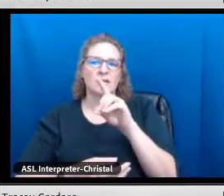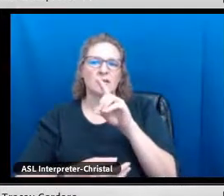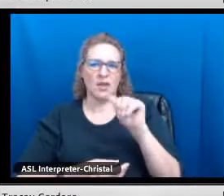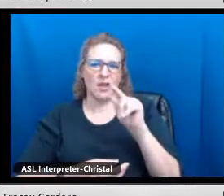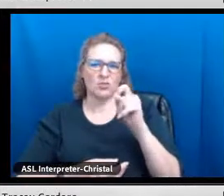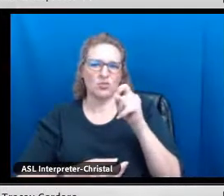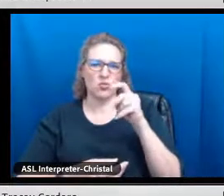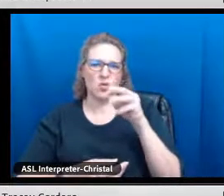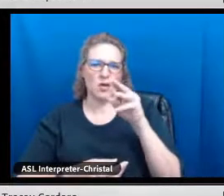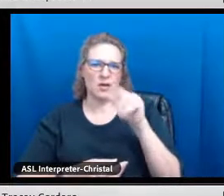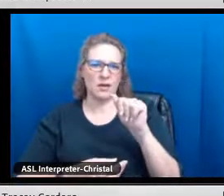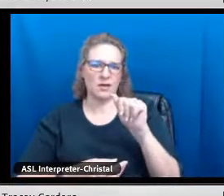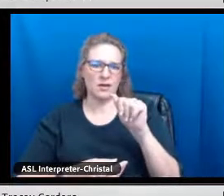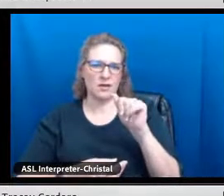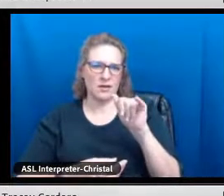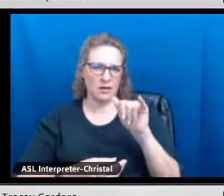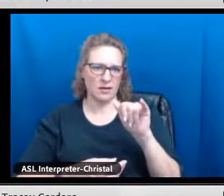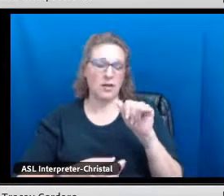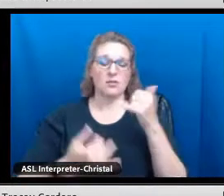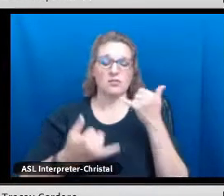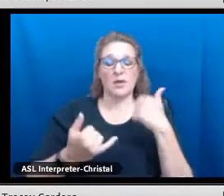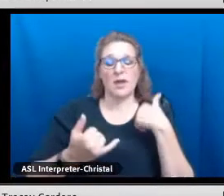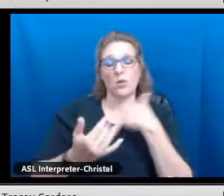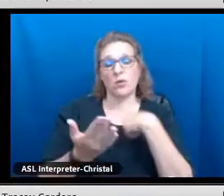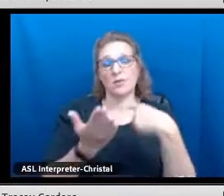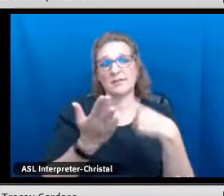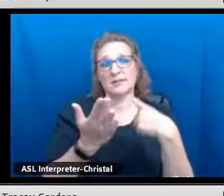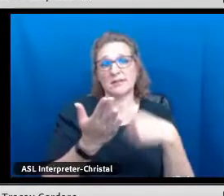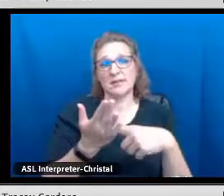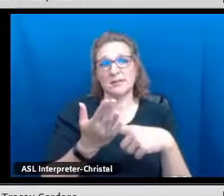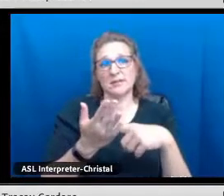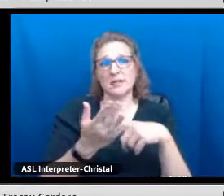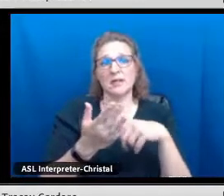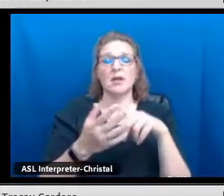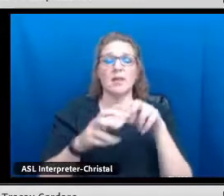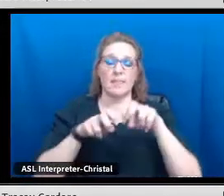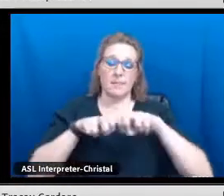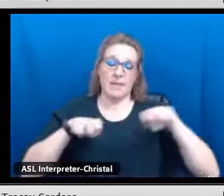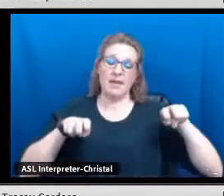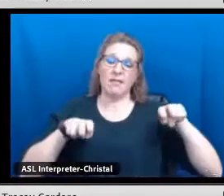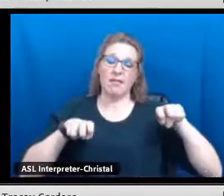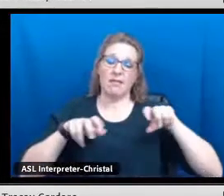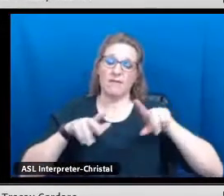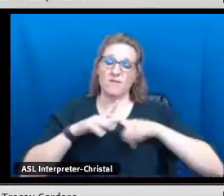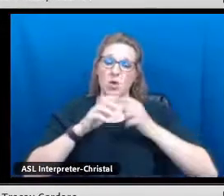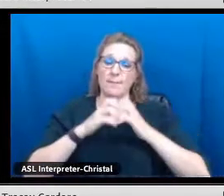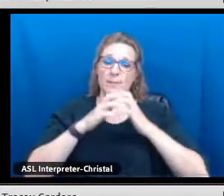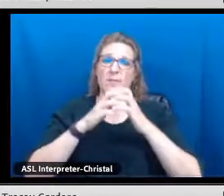Thank you, Dr. El-Atwani. At this time, we're going to move to our implementation panel.